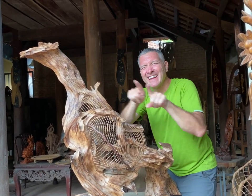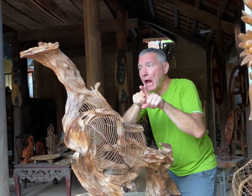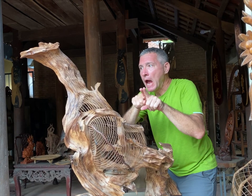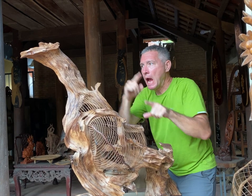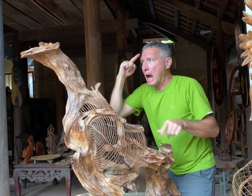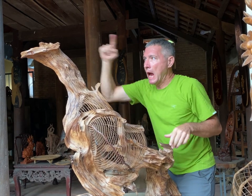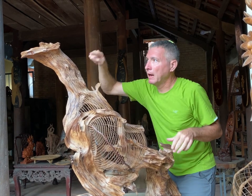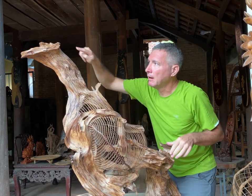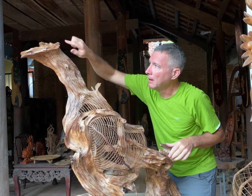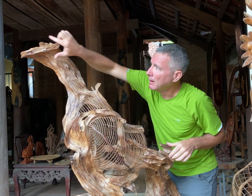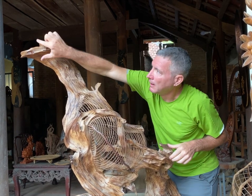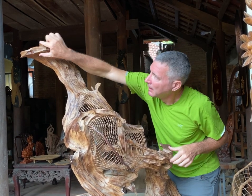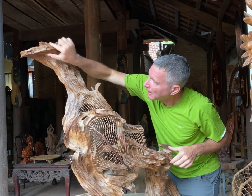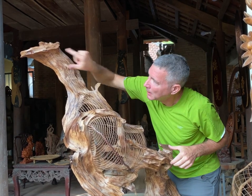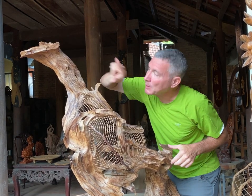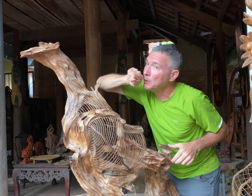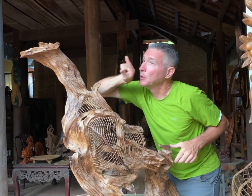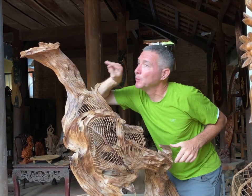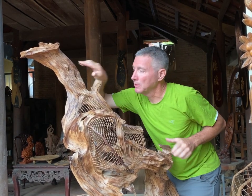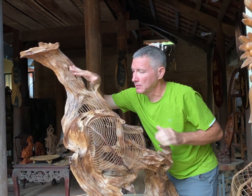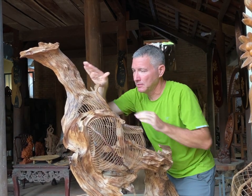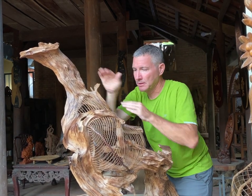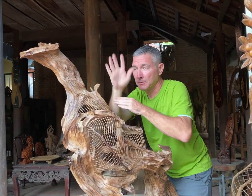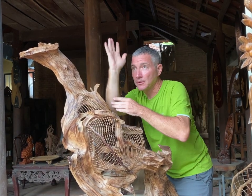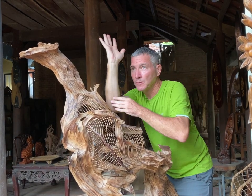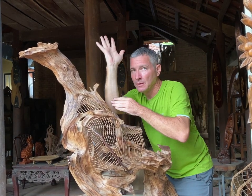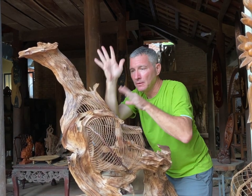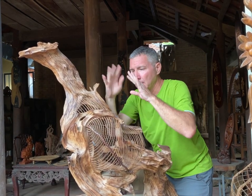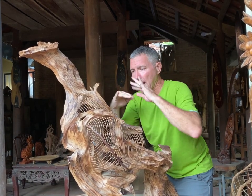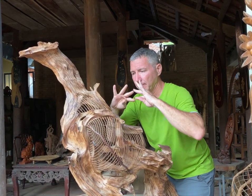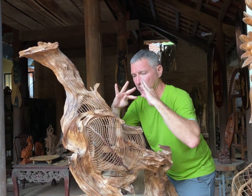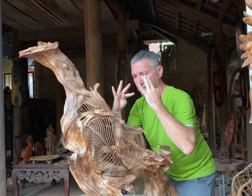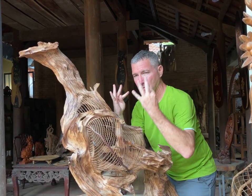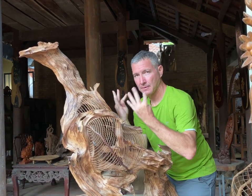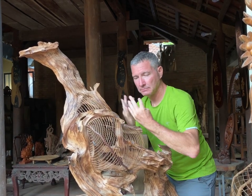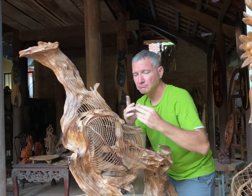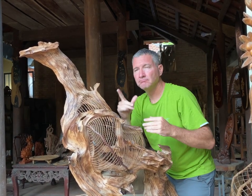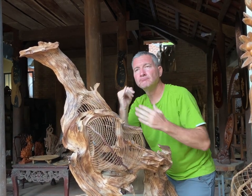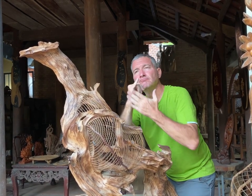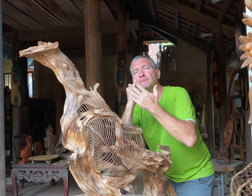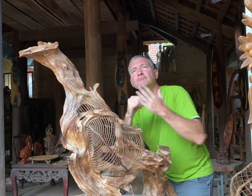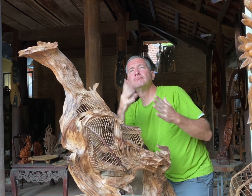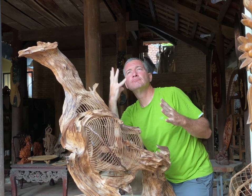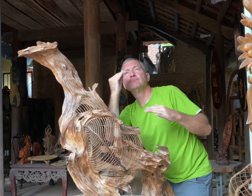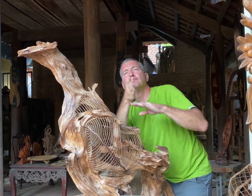They did something different than common birdcage. The shape looks like a bird's head. The ribs are the cage.